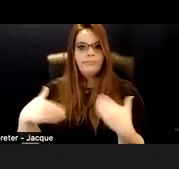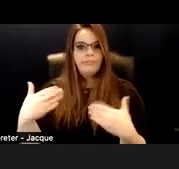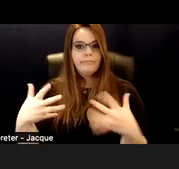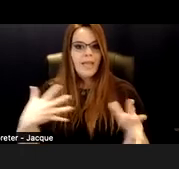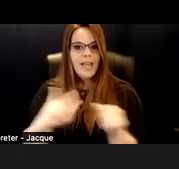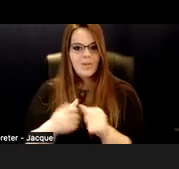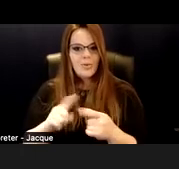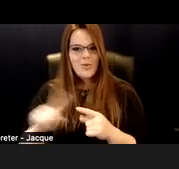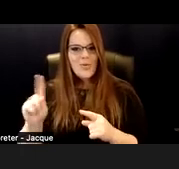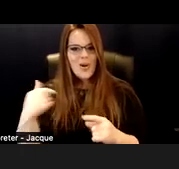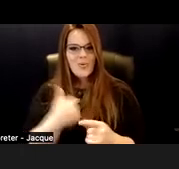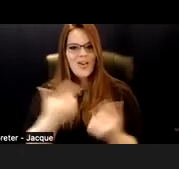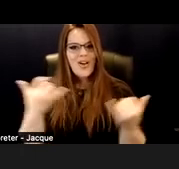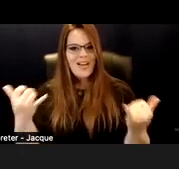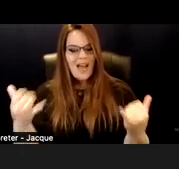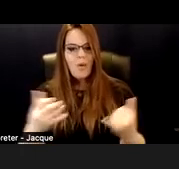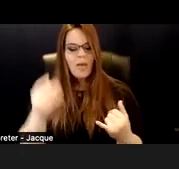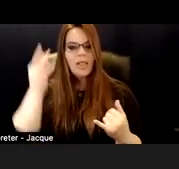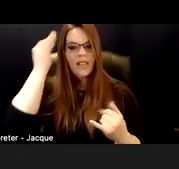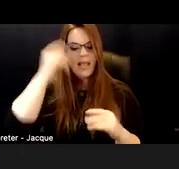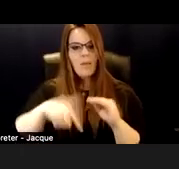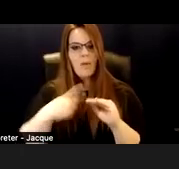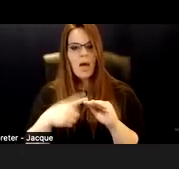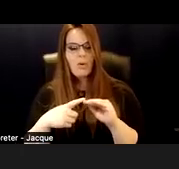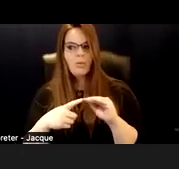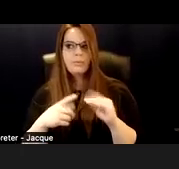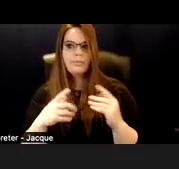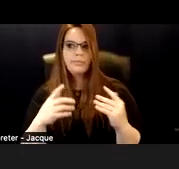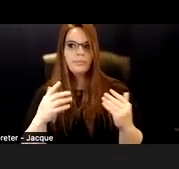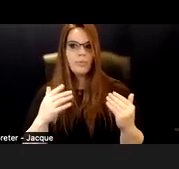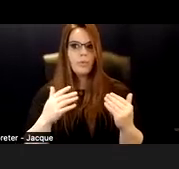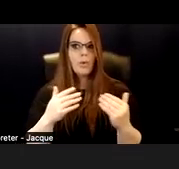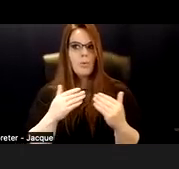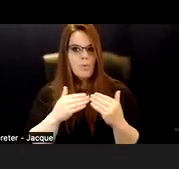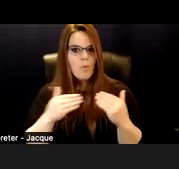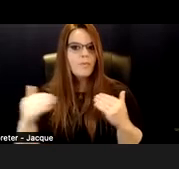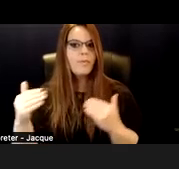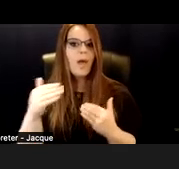and think about moving beyond the social model and into disability justice.